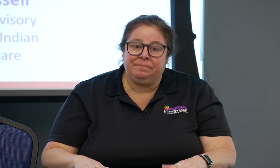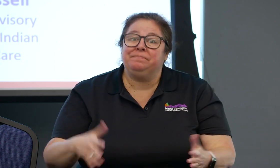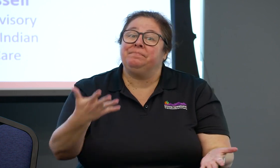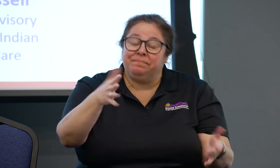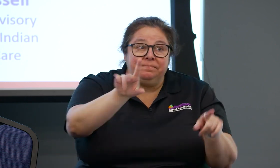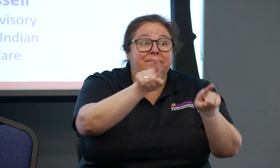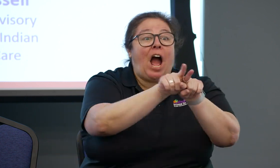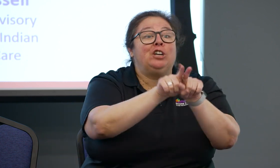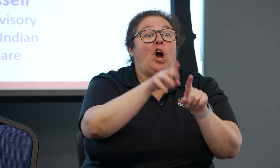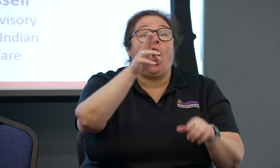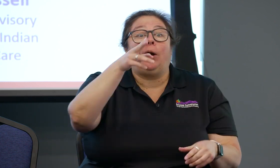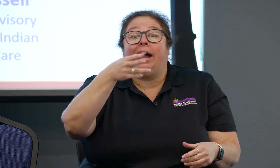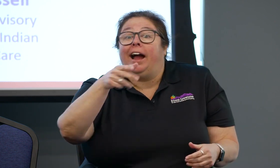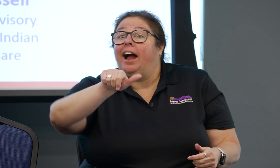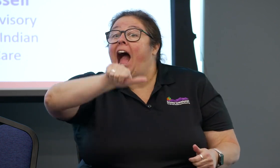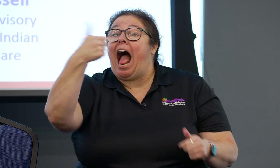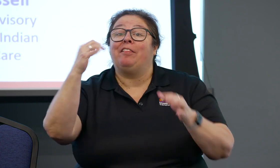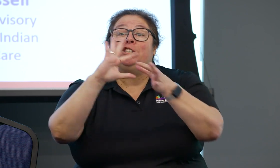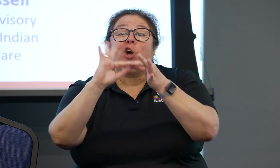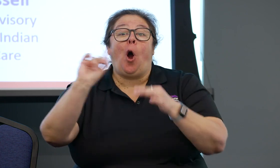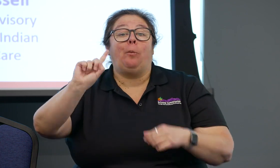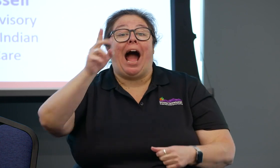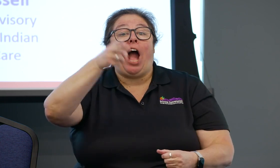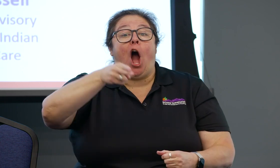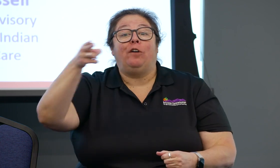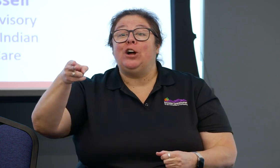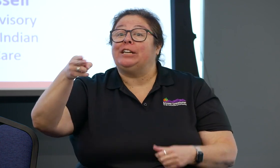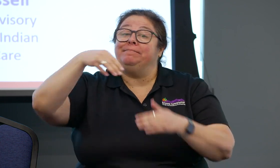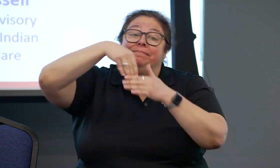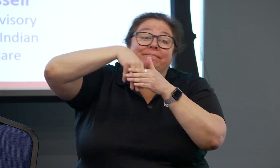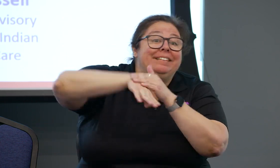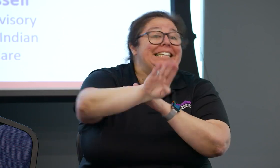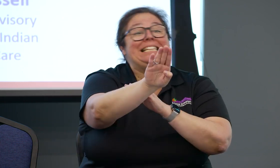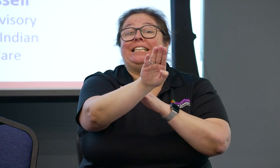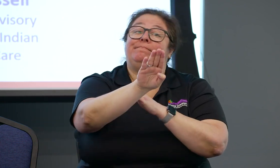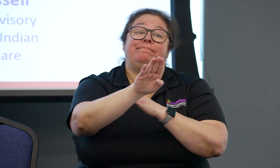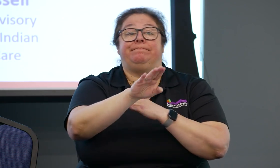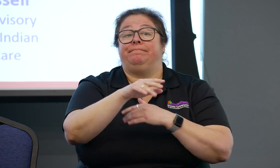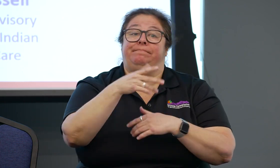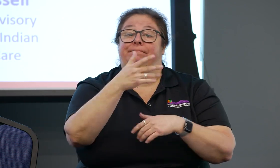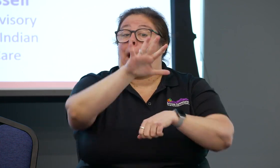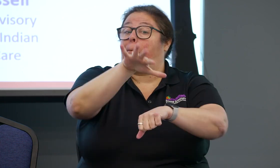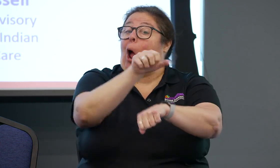and sit in the like family chairs in the room rather than be on the exam table just to have communication.